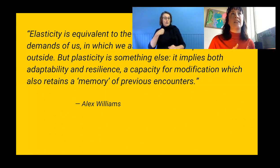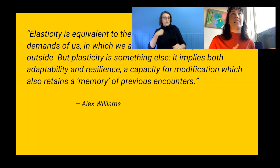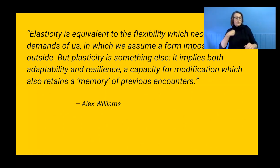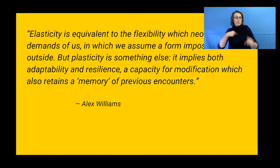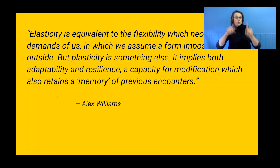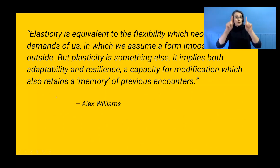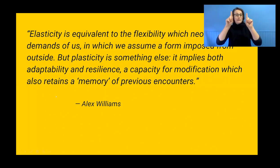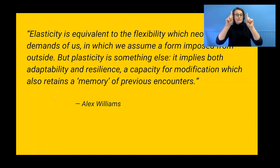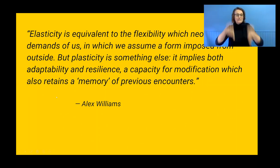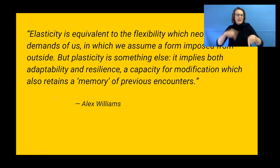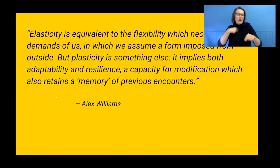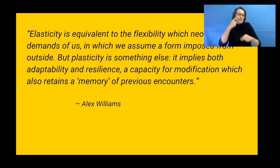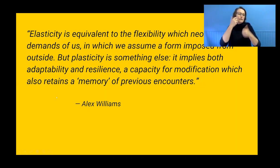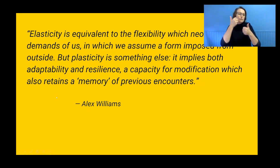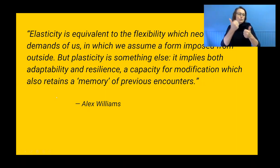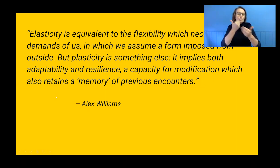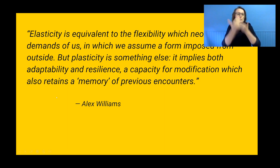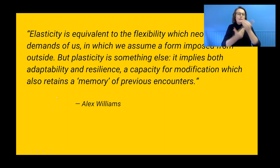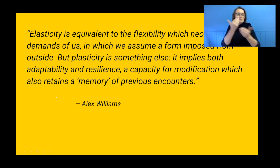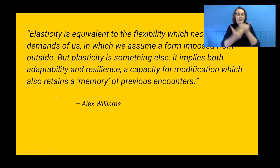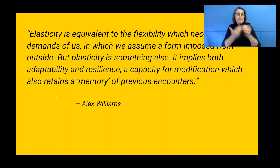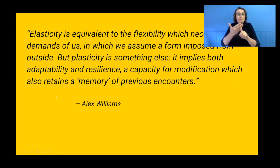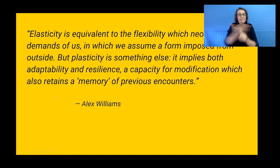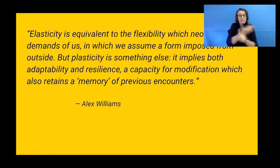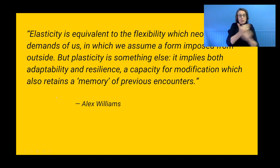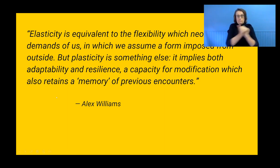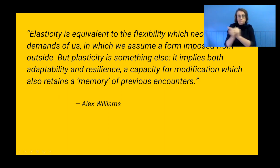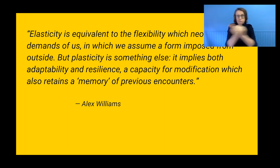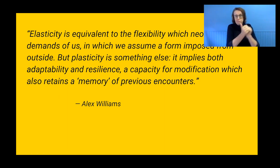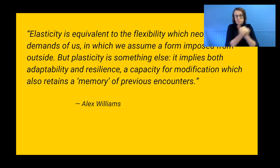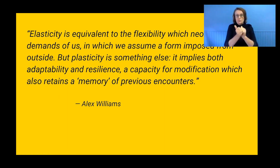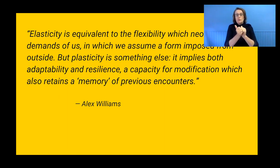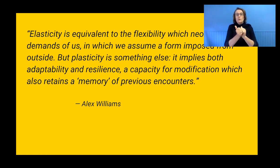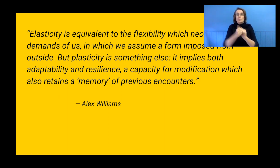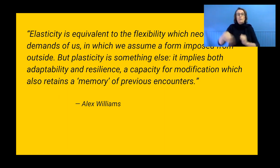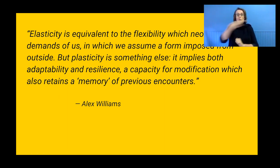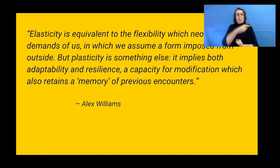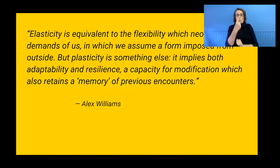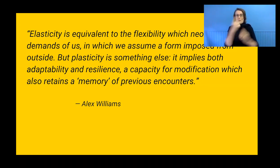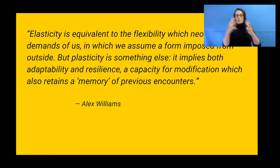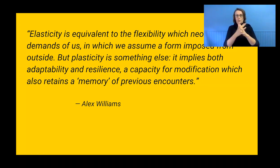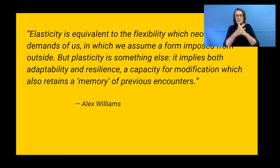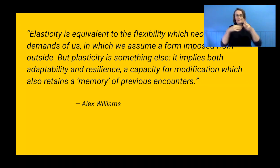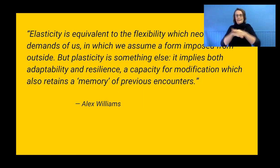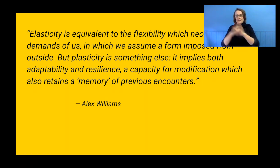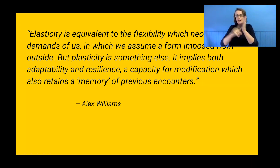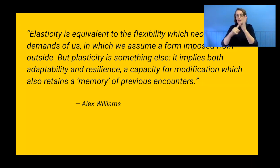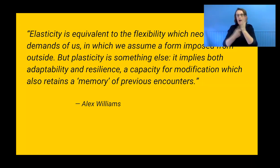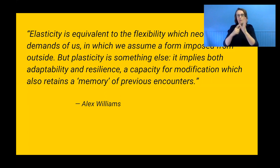any - before starting any collaboration, we again by spending a week in Lara as lounge room thinking about what we needed as